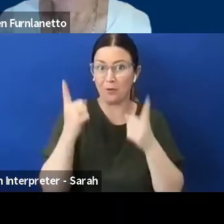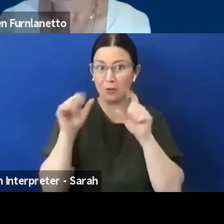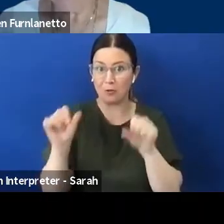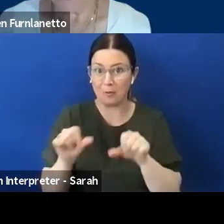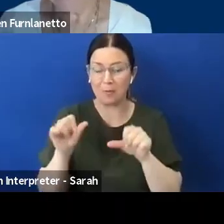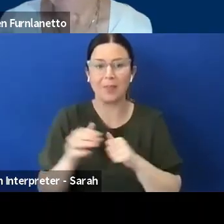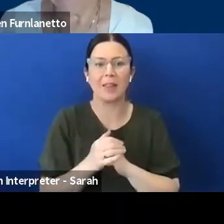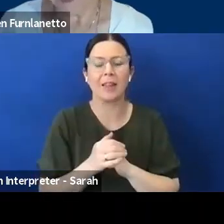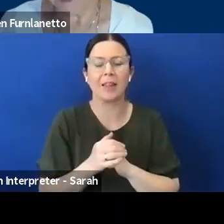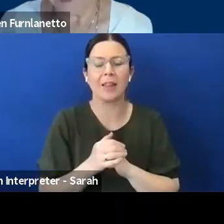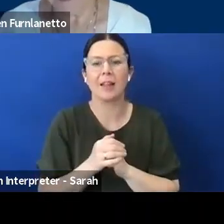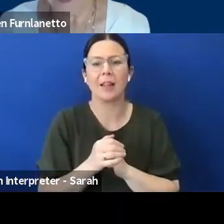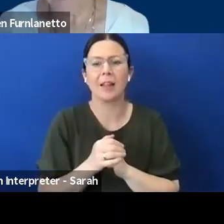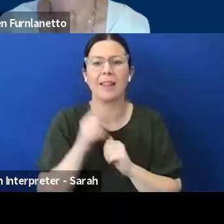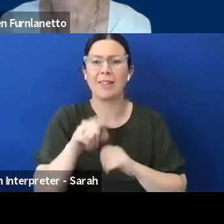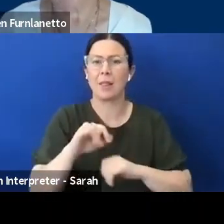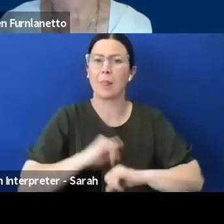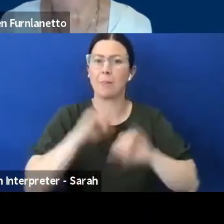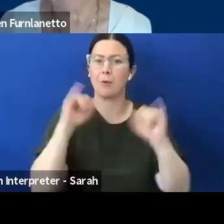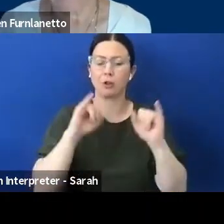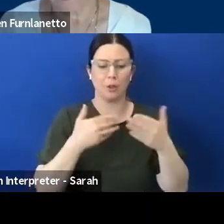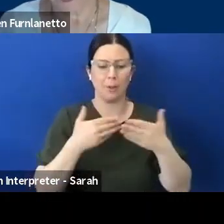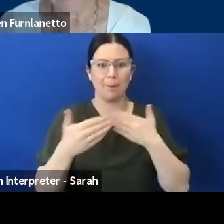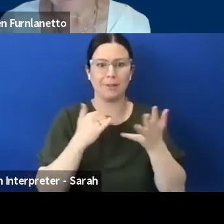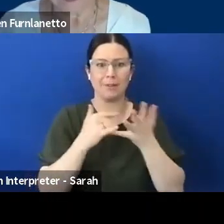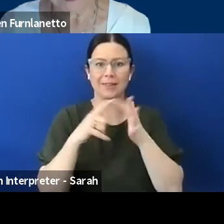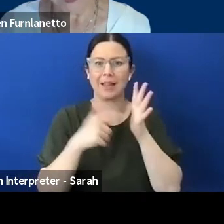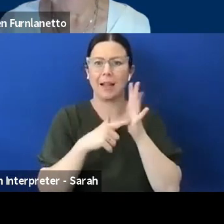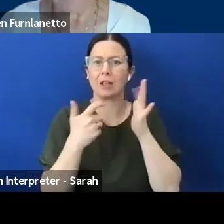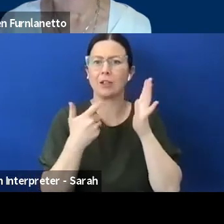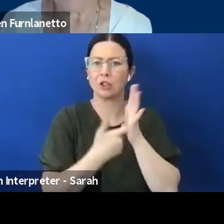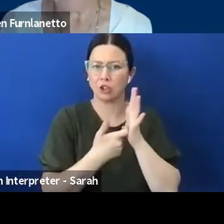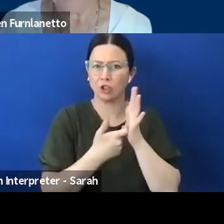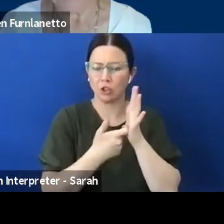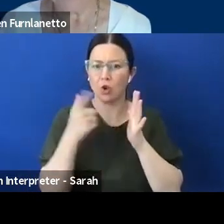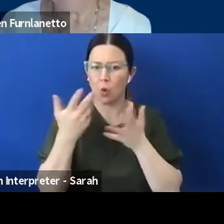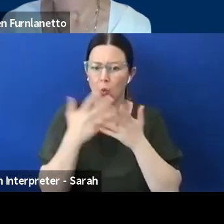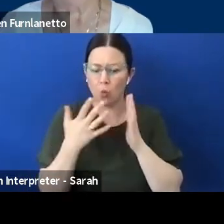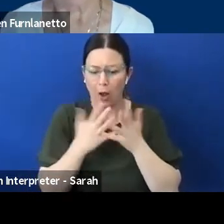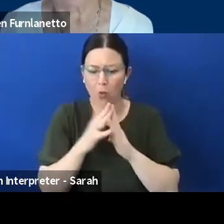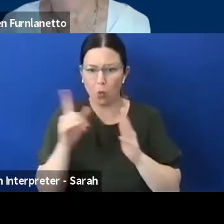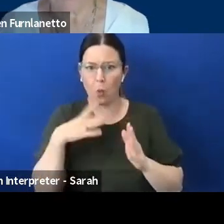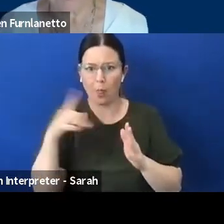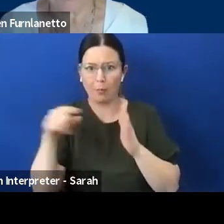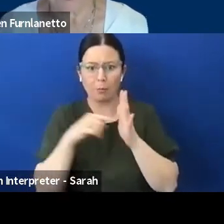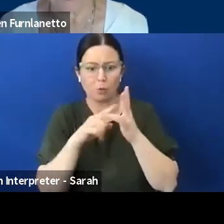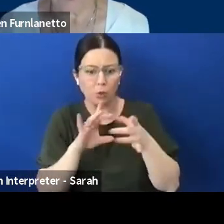you like the emergency management sector to engage and partner with people living with a disability,